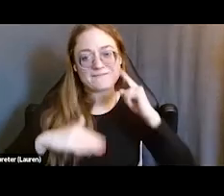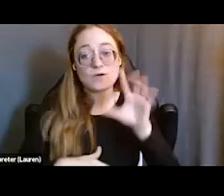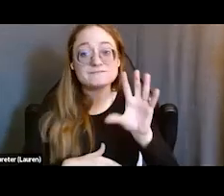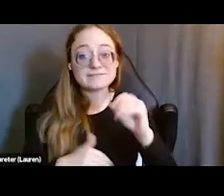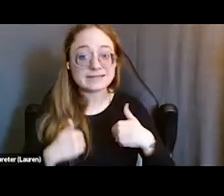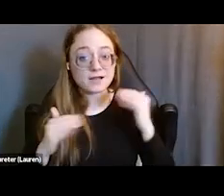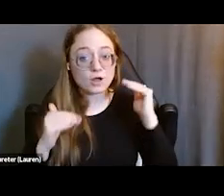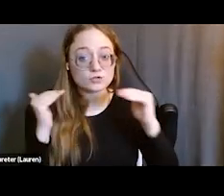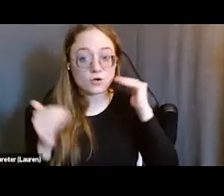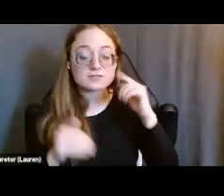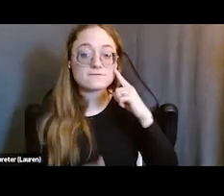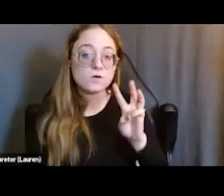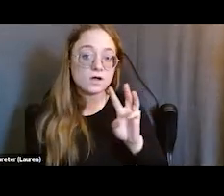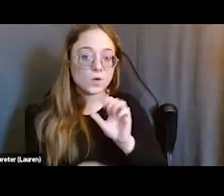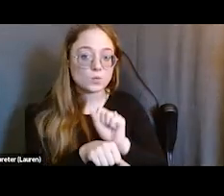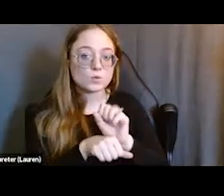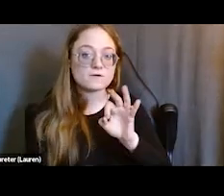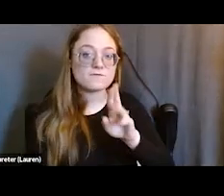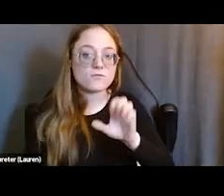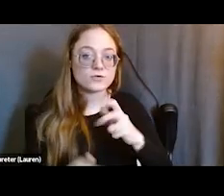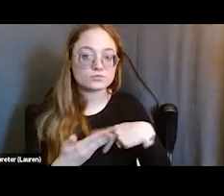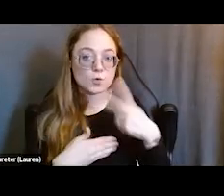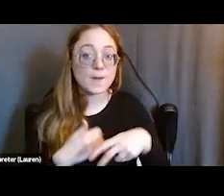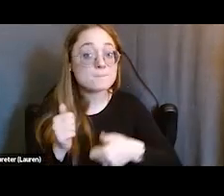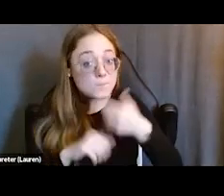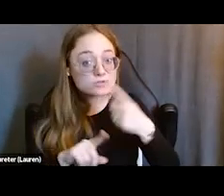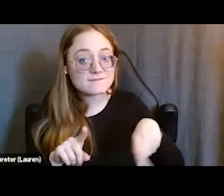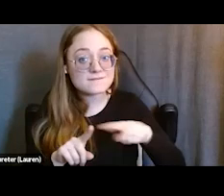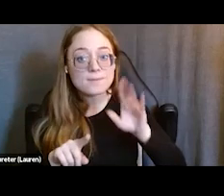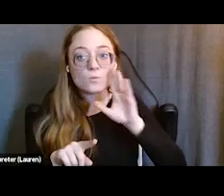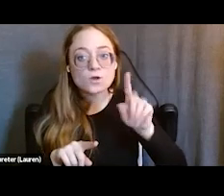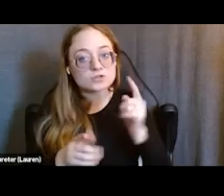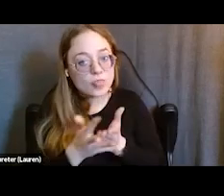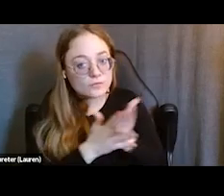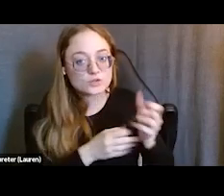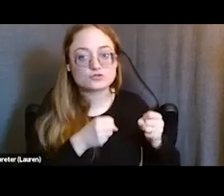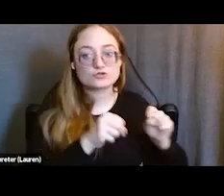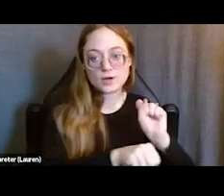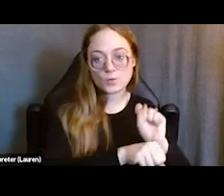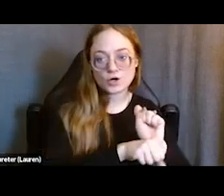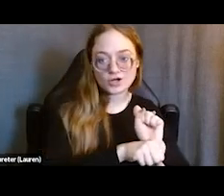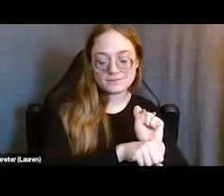in our Workforce program. So, we know that the majority of them will be served just through the Streetwork program. And a streetworker serve anywhere